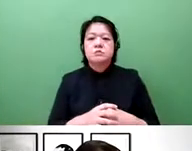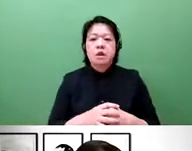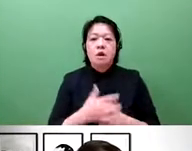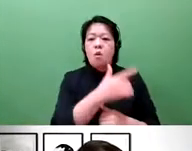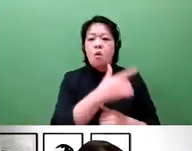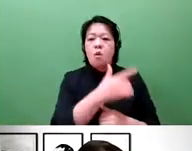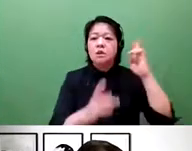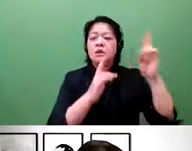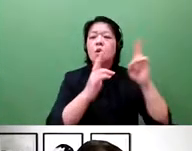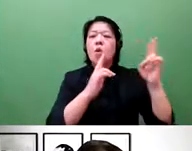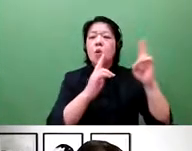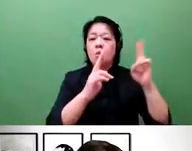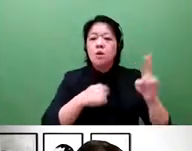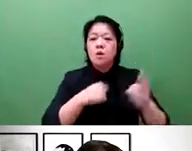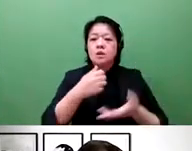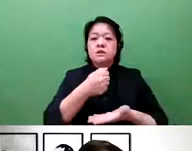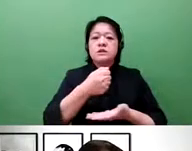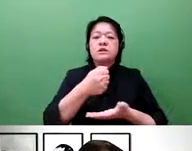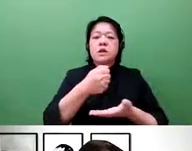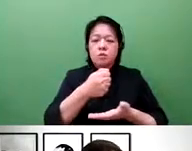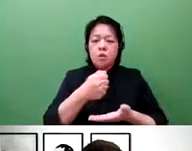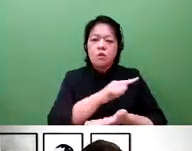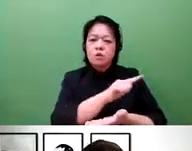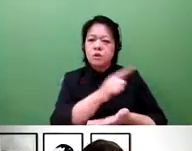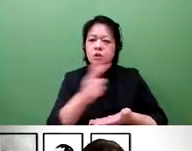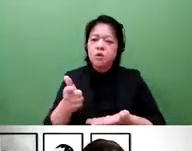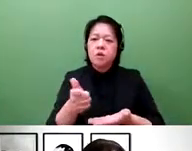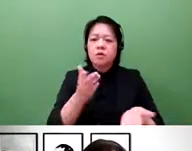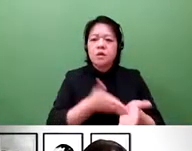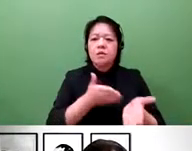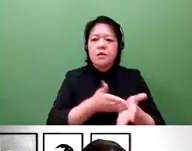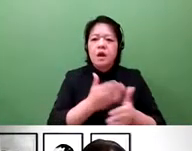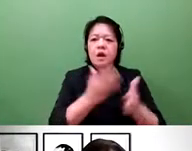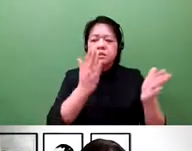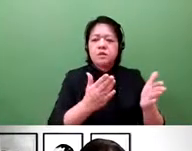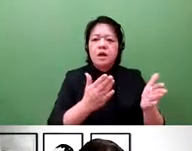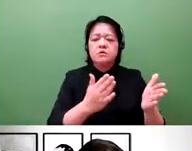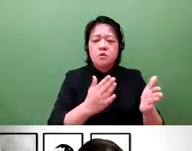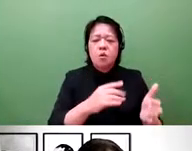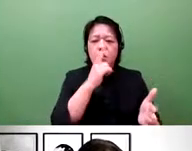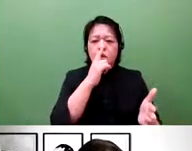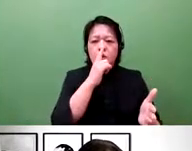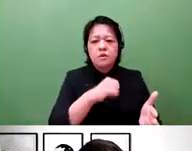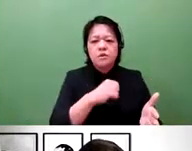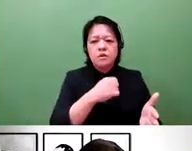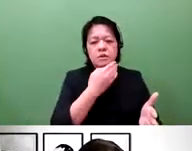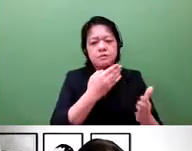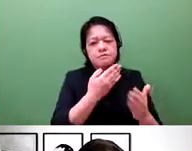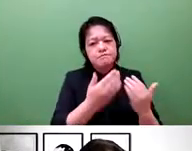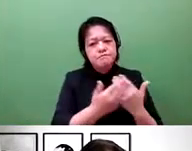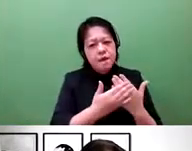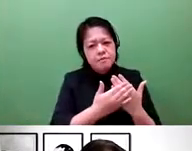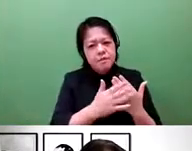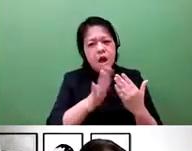And also, major companies also are confronted by the risk of litigation from patent roles.